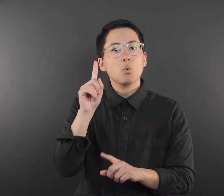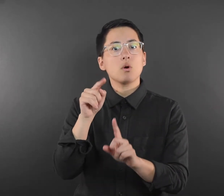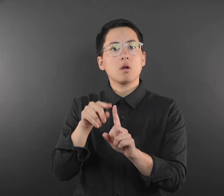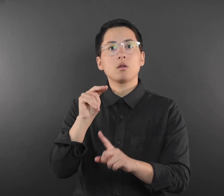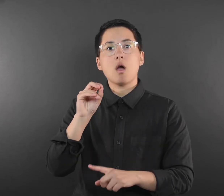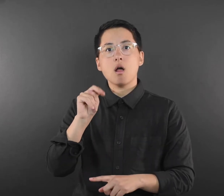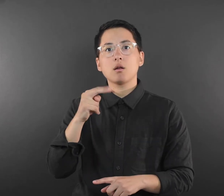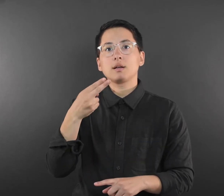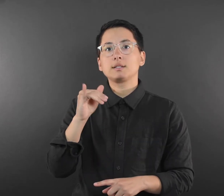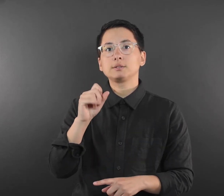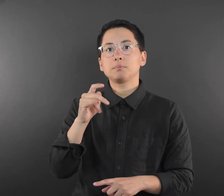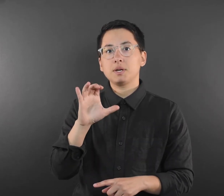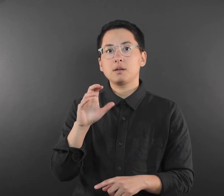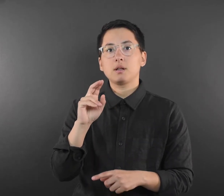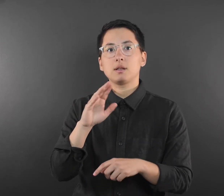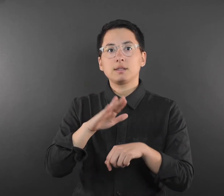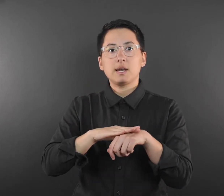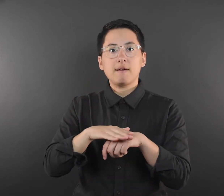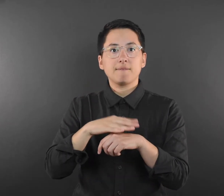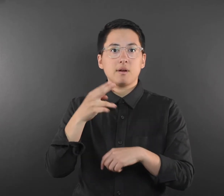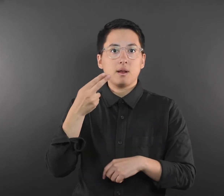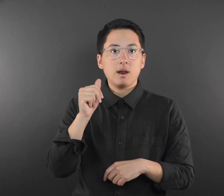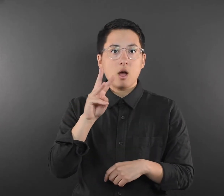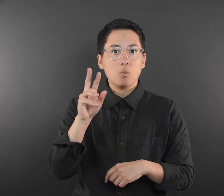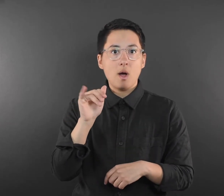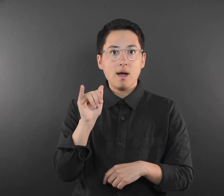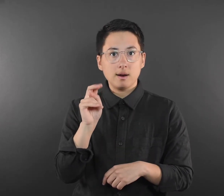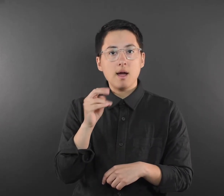for non-Hispanic Native Hawaiian and other Pacific Islander persons